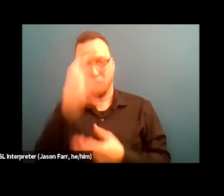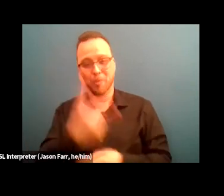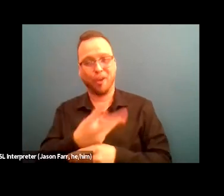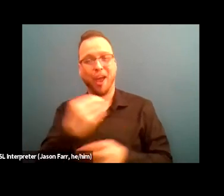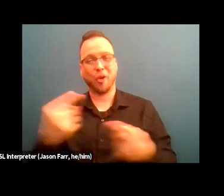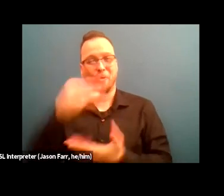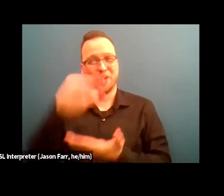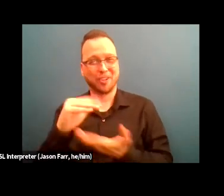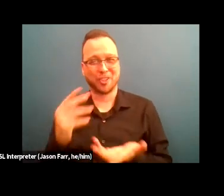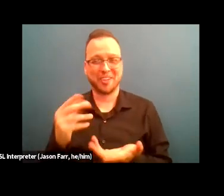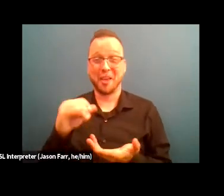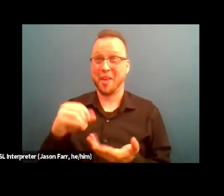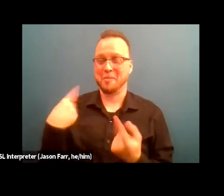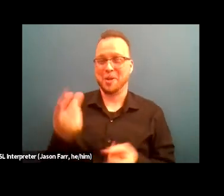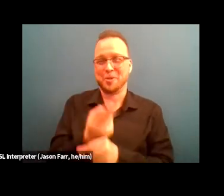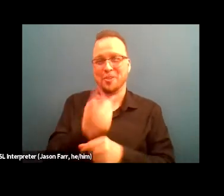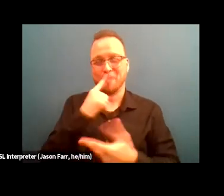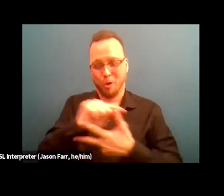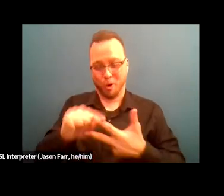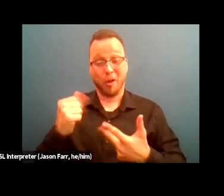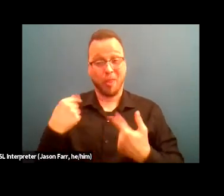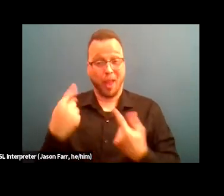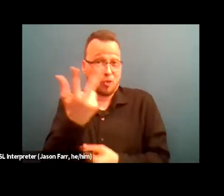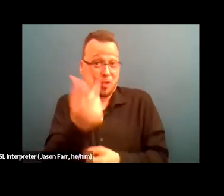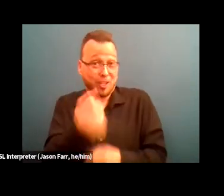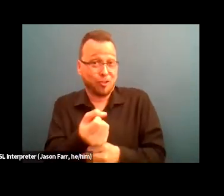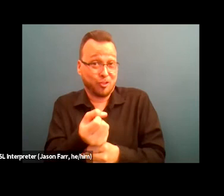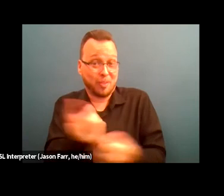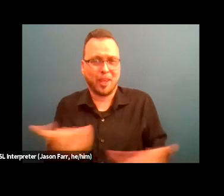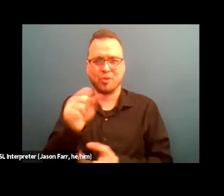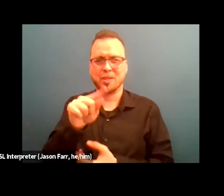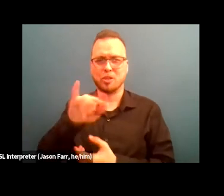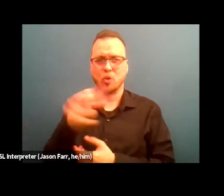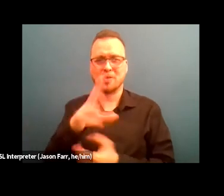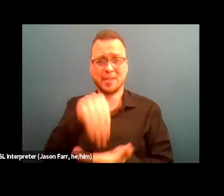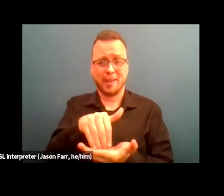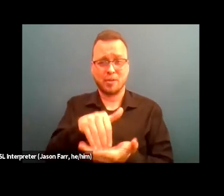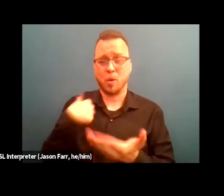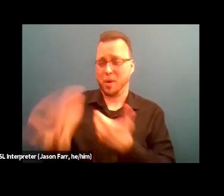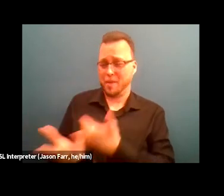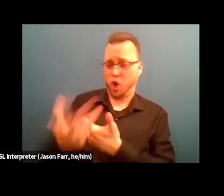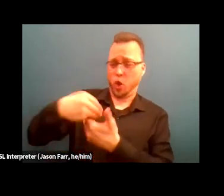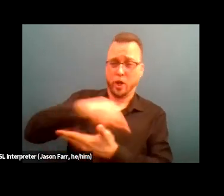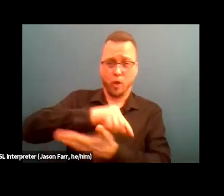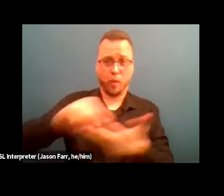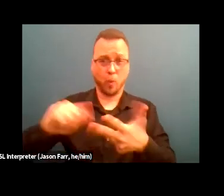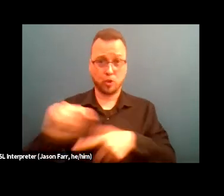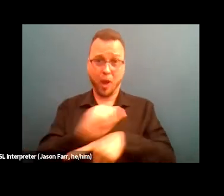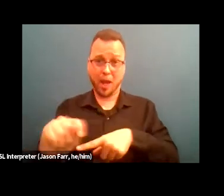three years here at St. Joseph's Center where we've embedded these trainings as part of our initial first week.